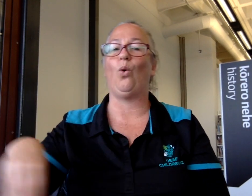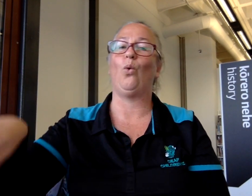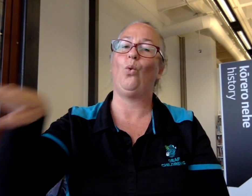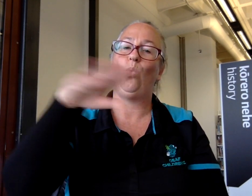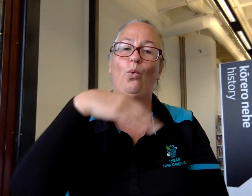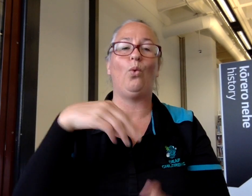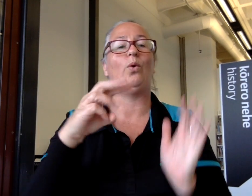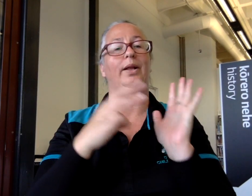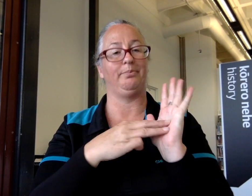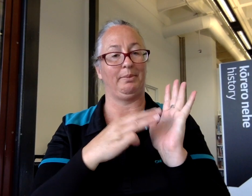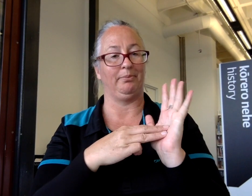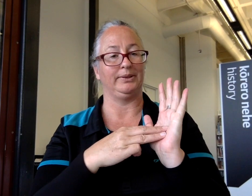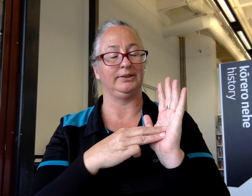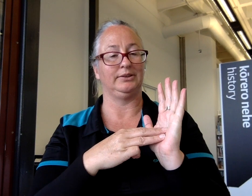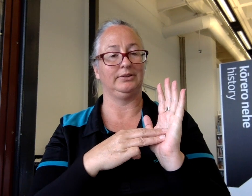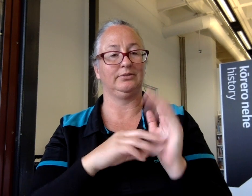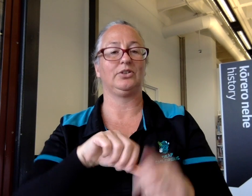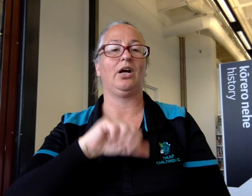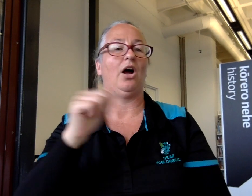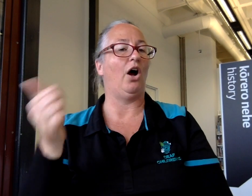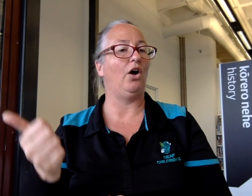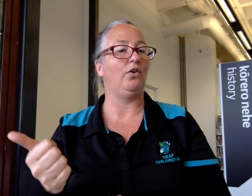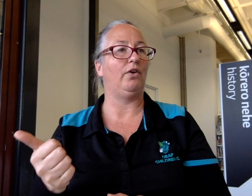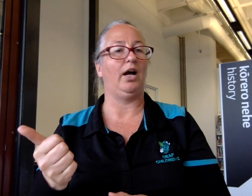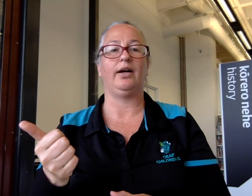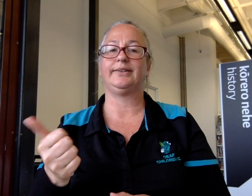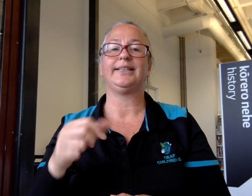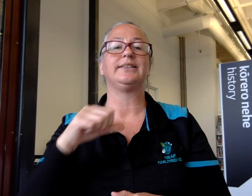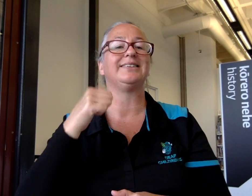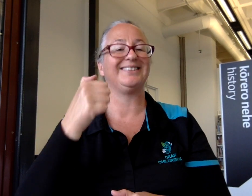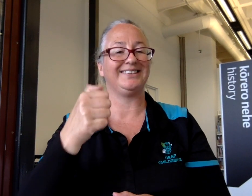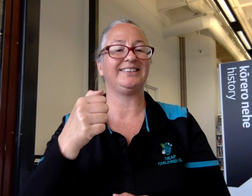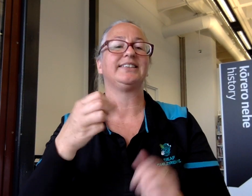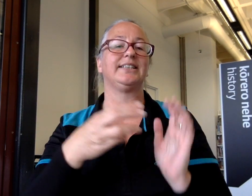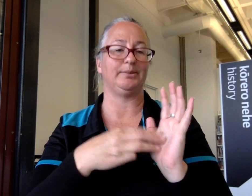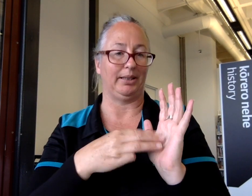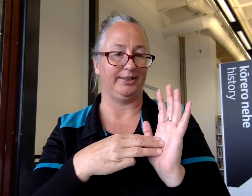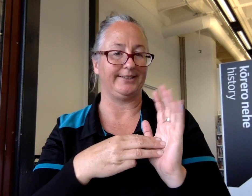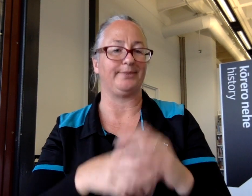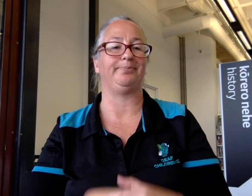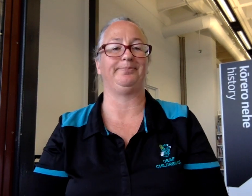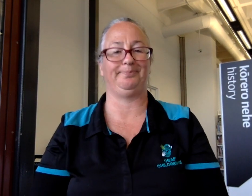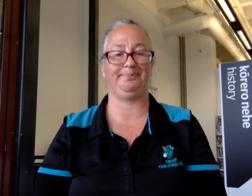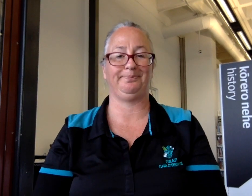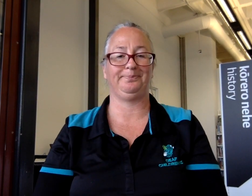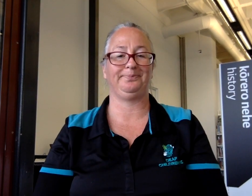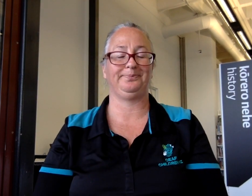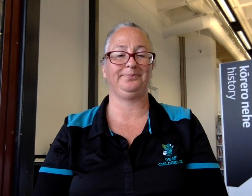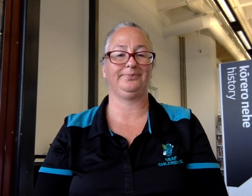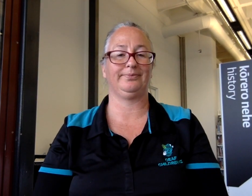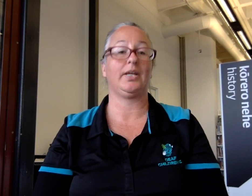all members, over the next 6 months.